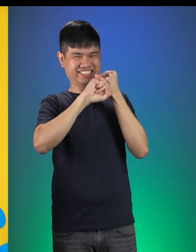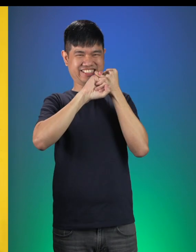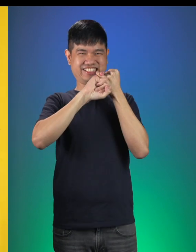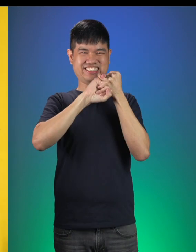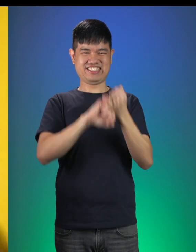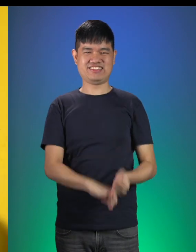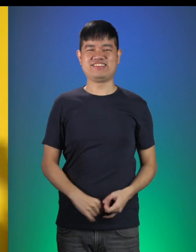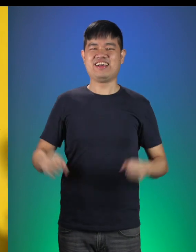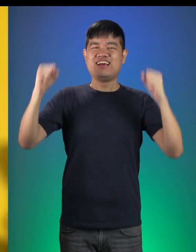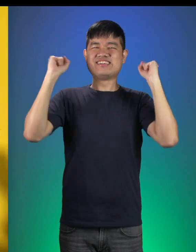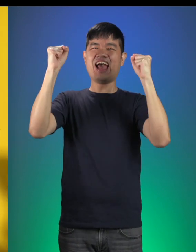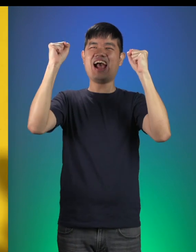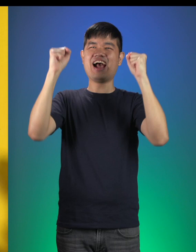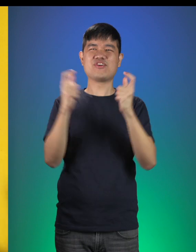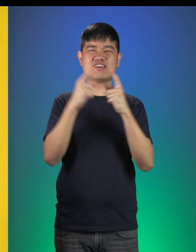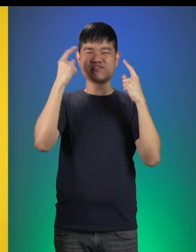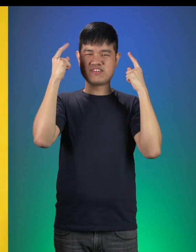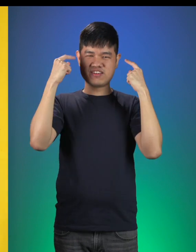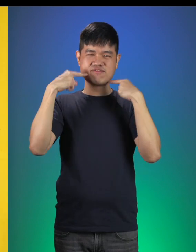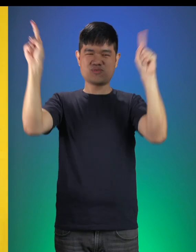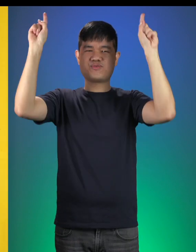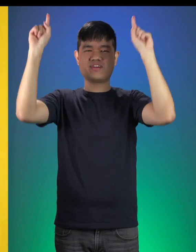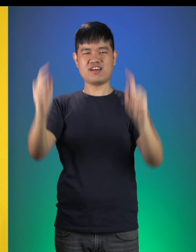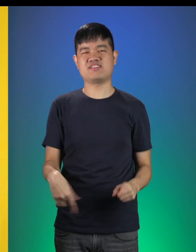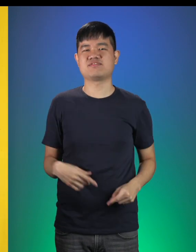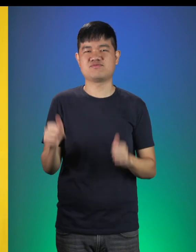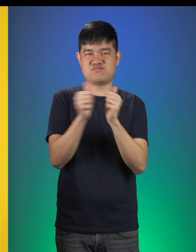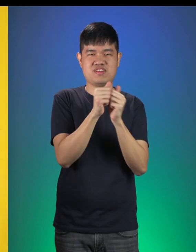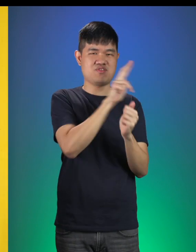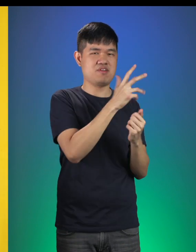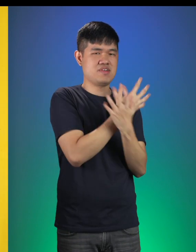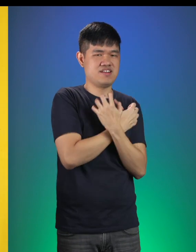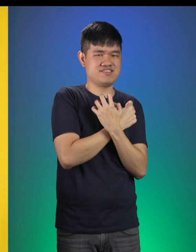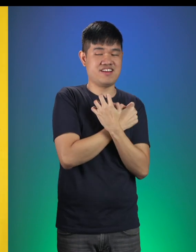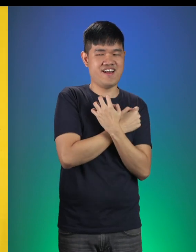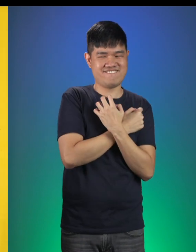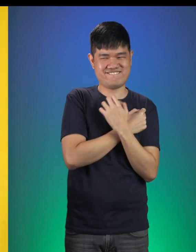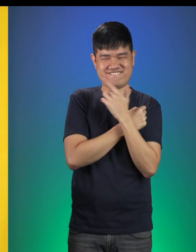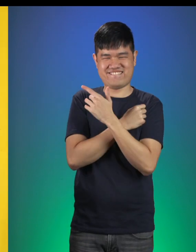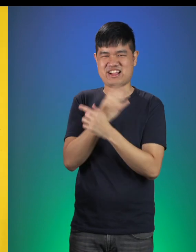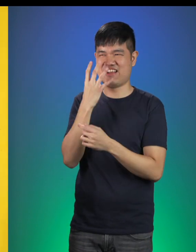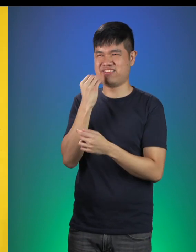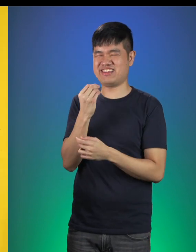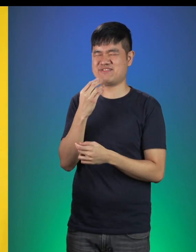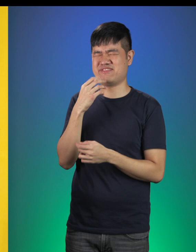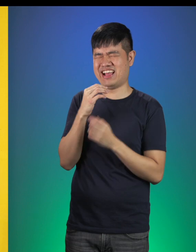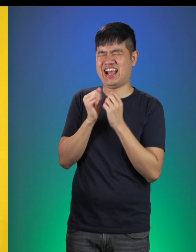Dwayne: Little Red did it! Along with the three bears they showed how ridiculous the Big Bad Wolf was.